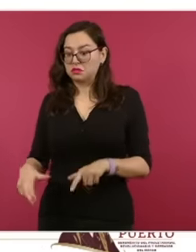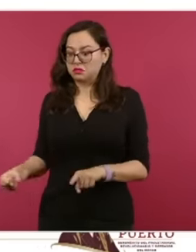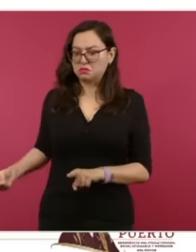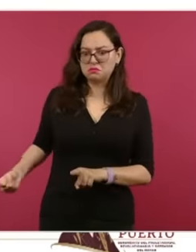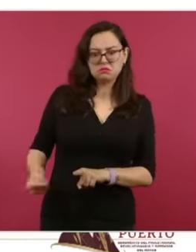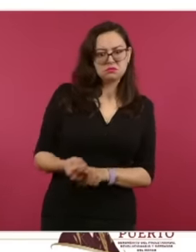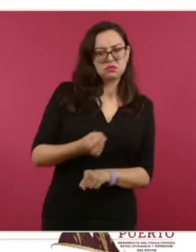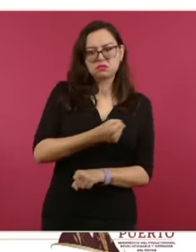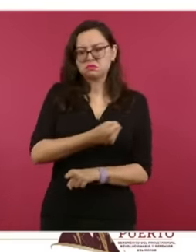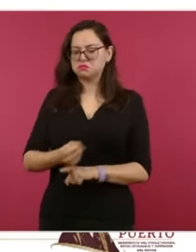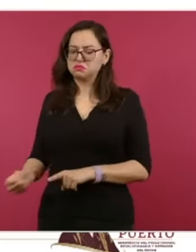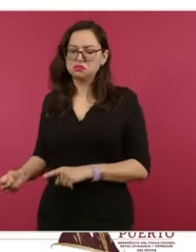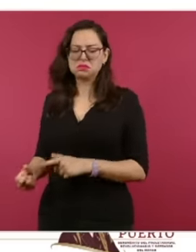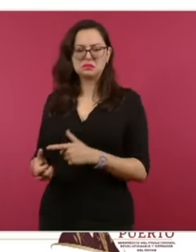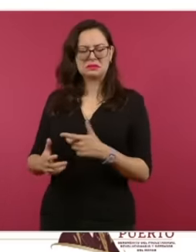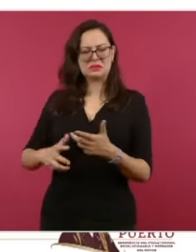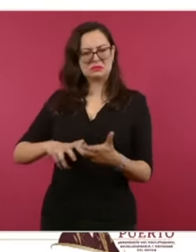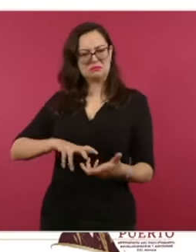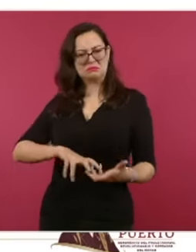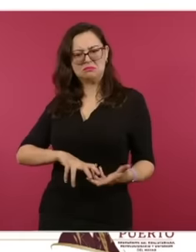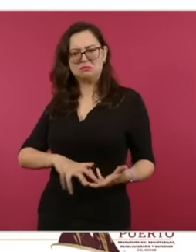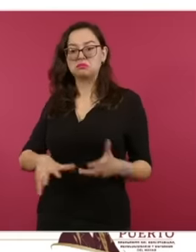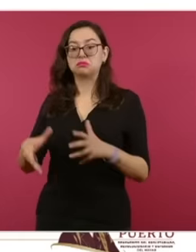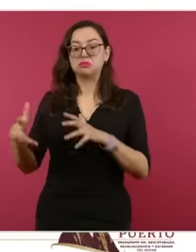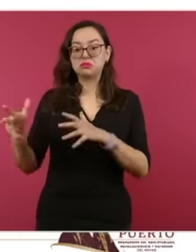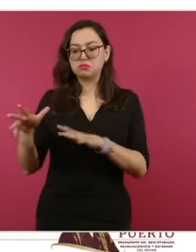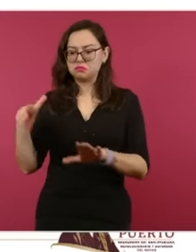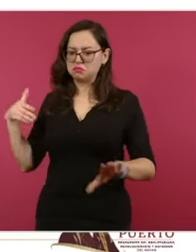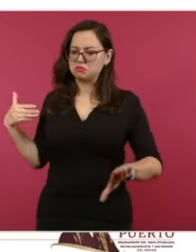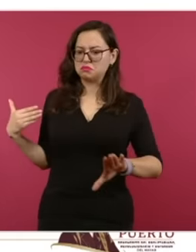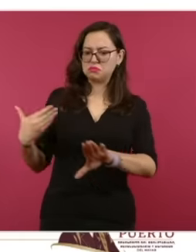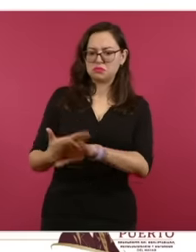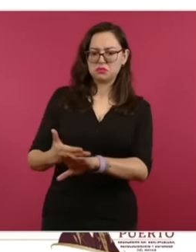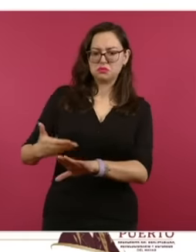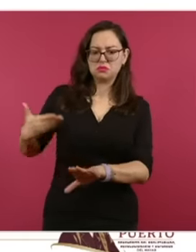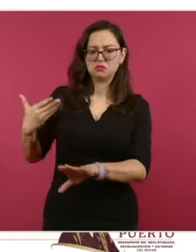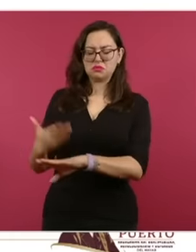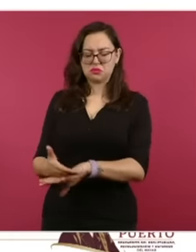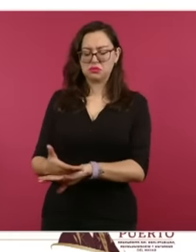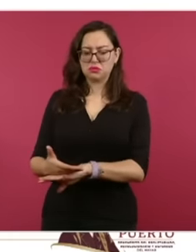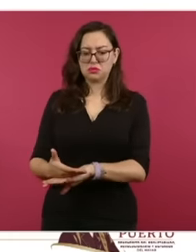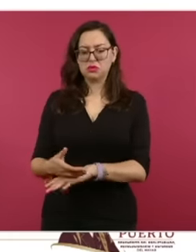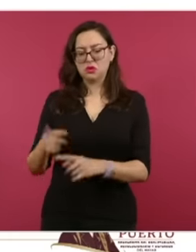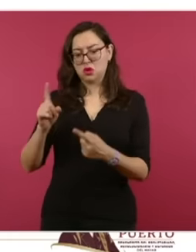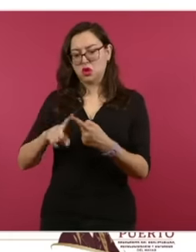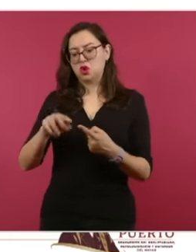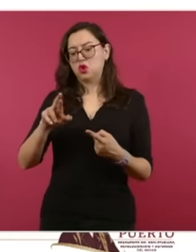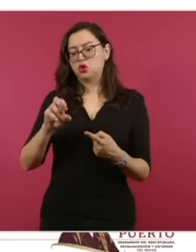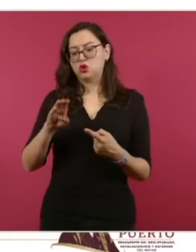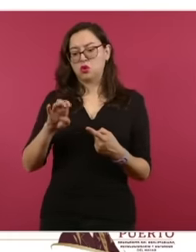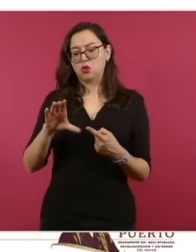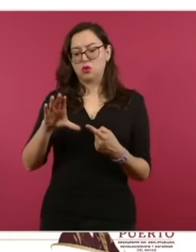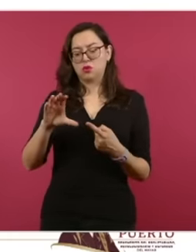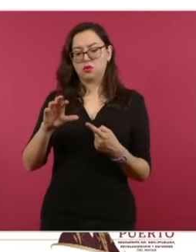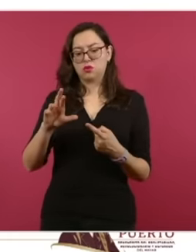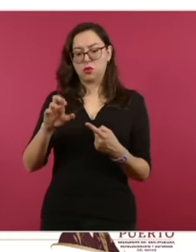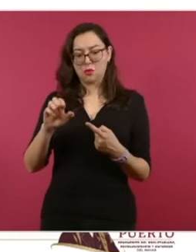physical integrity and uh and morality in reality of two above all two function Roberto Canco leads Marta Valbuena